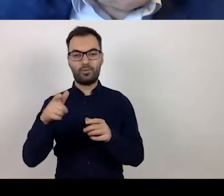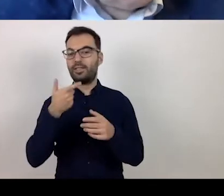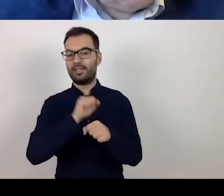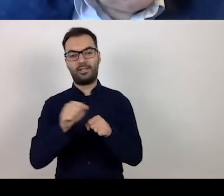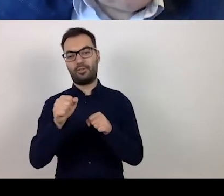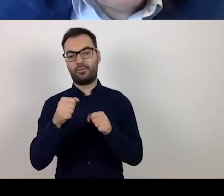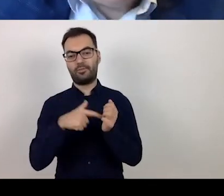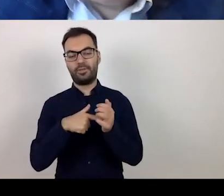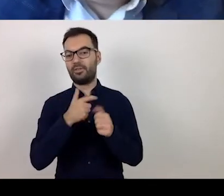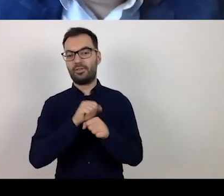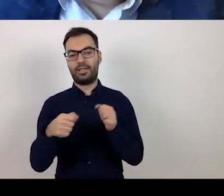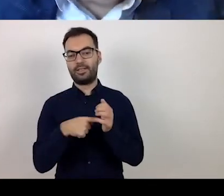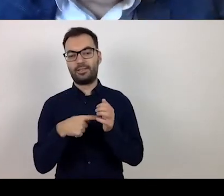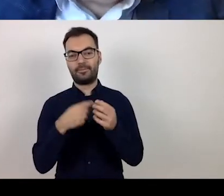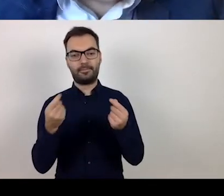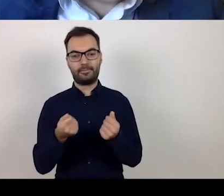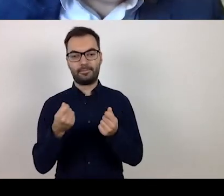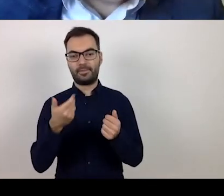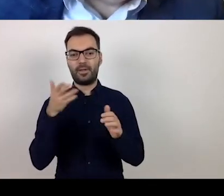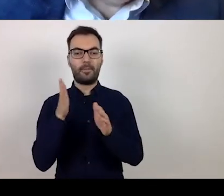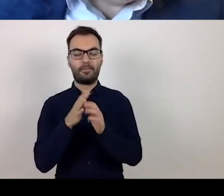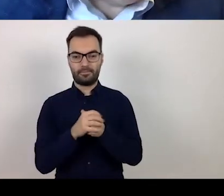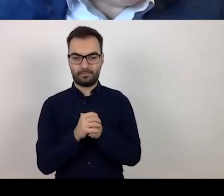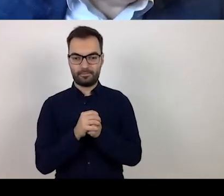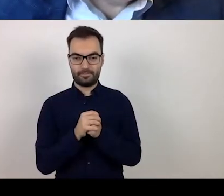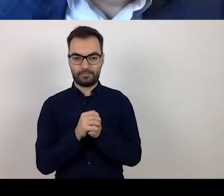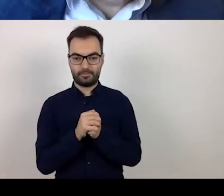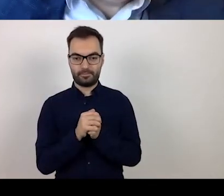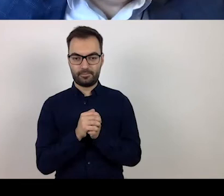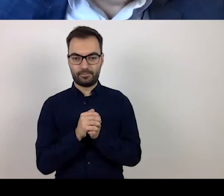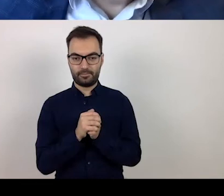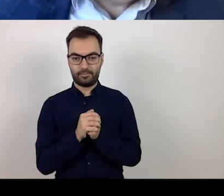the so-called universal places.